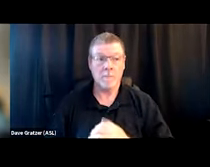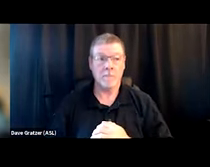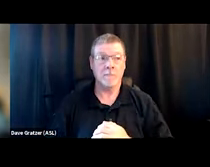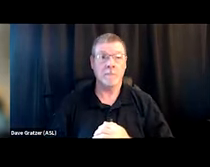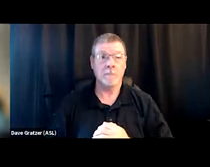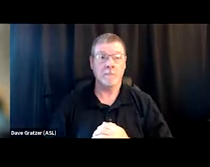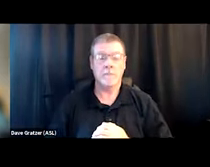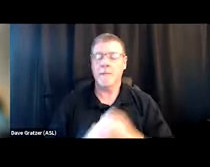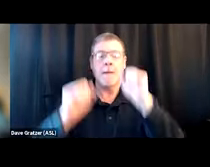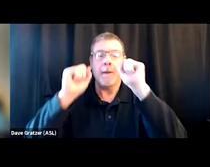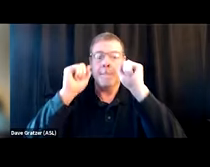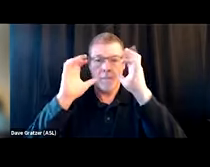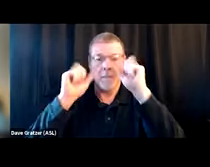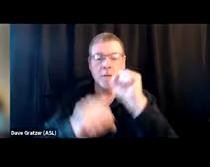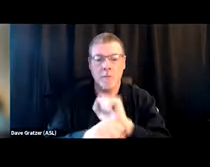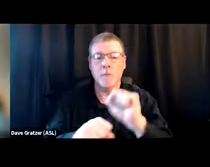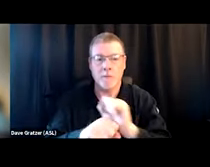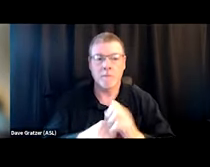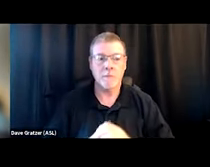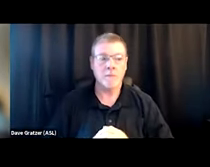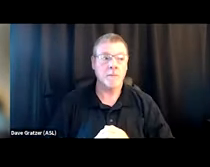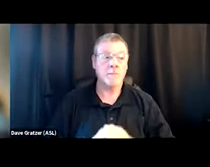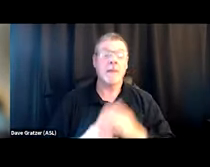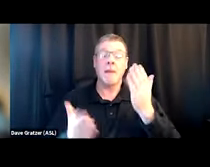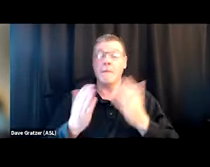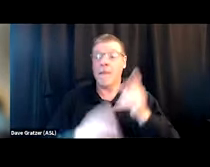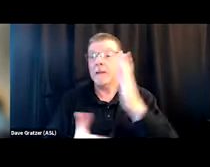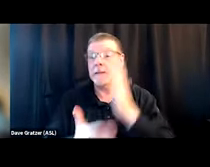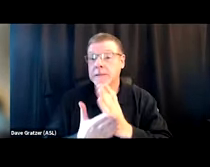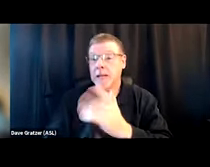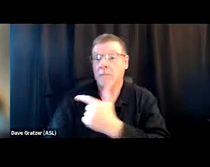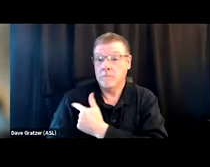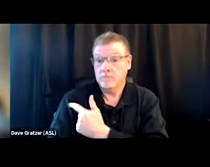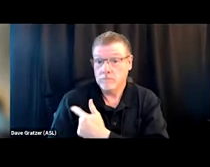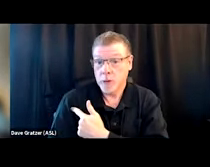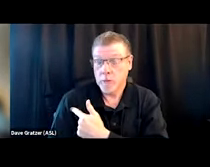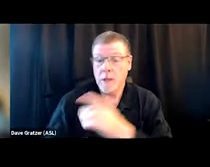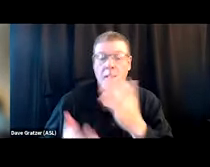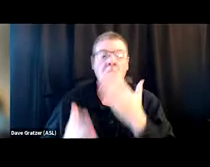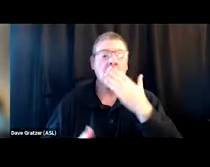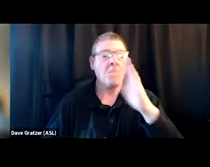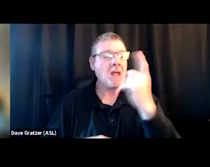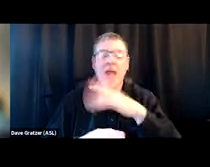amazing work can be done. Now maybe this person stopped injecting. Maybe they had a bad day, never went back to that clinic,